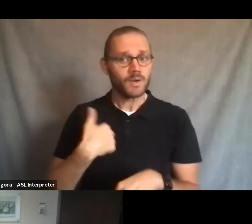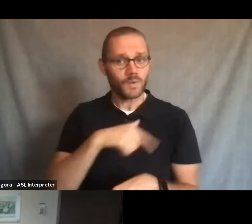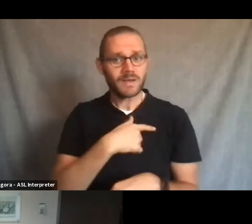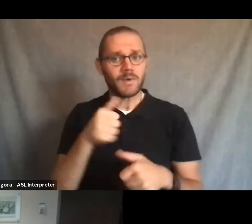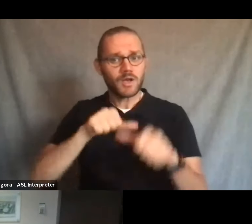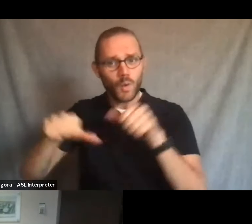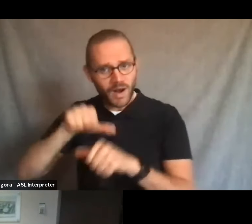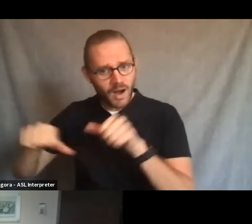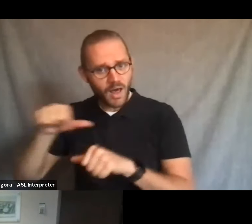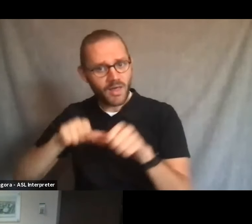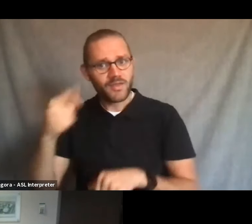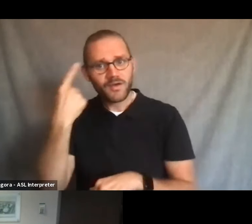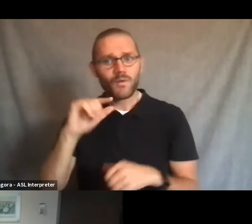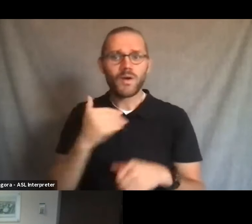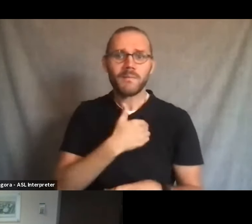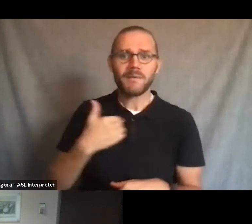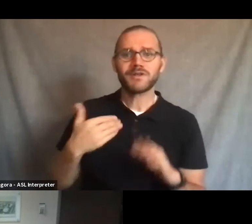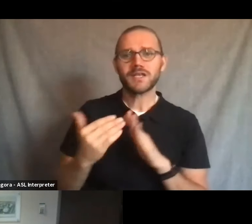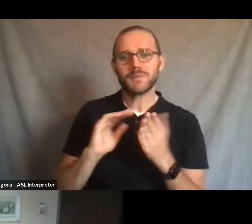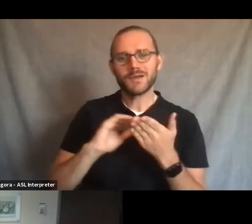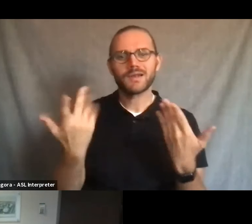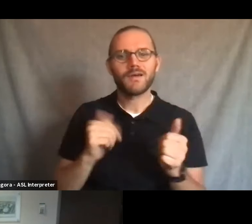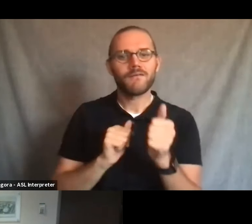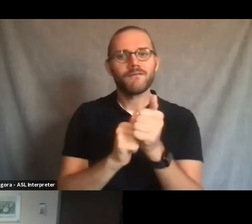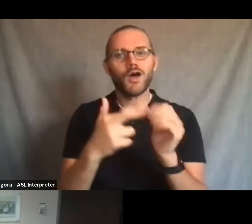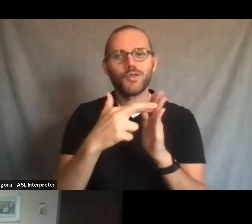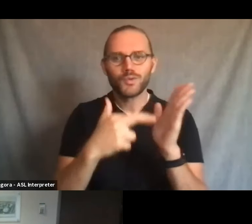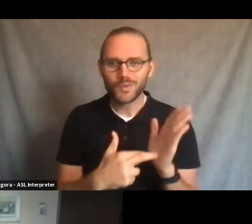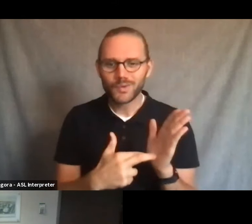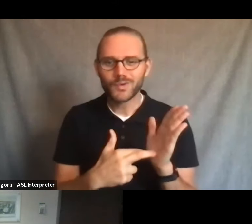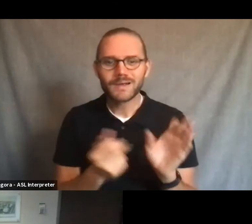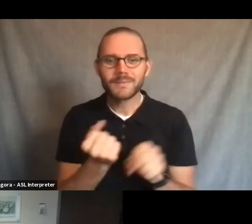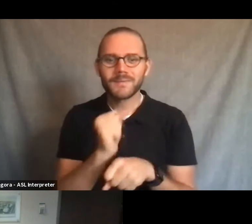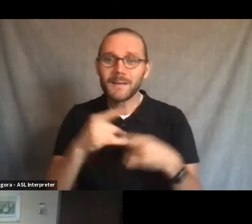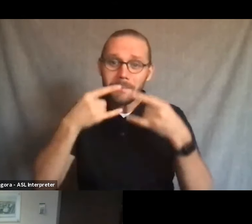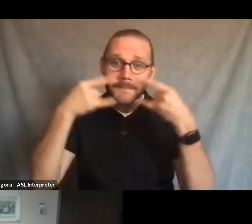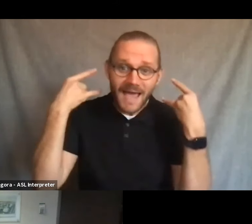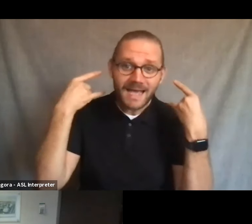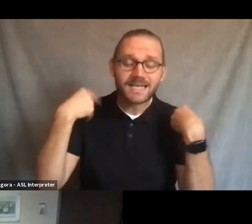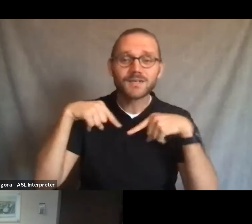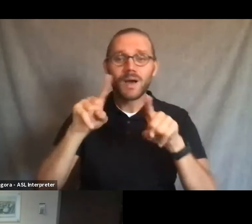as members of the community to follow these guidelines and to be masked while our public health advisors say